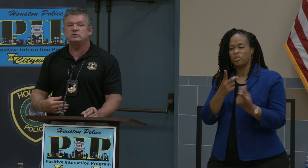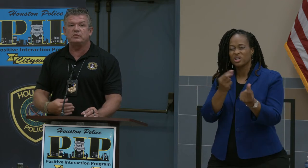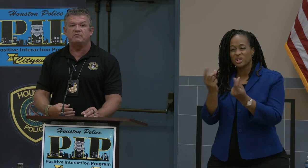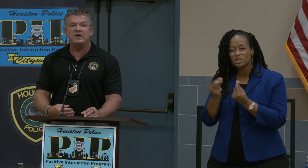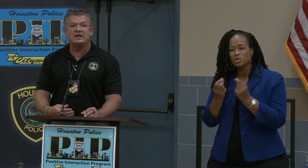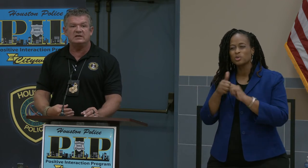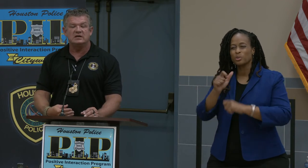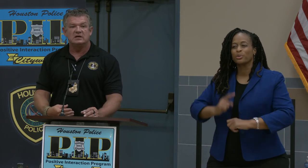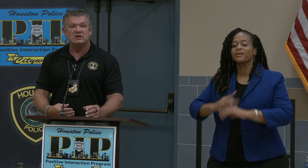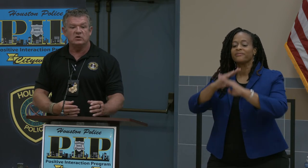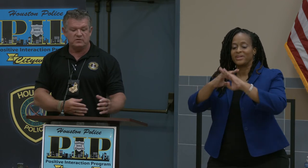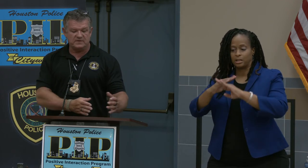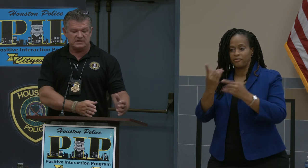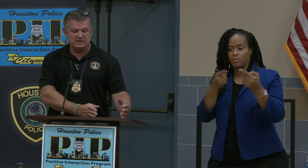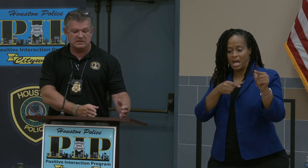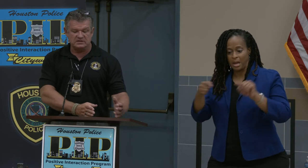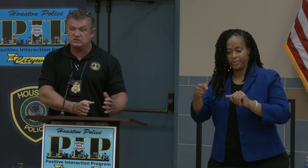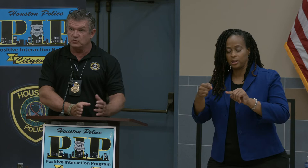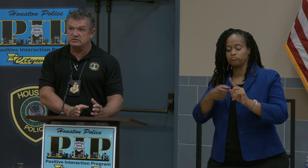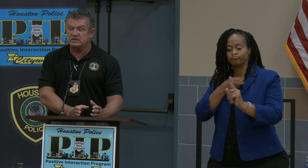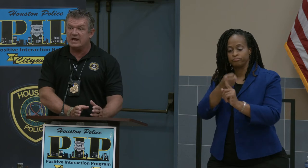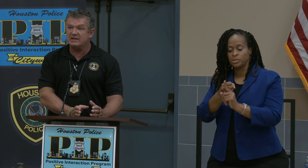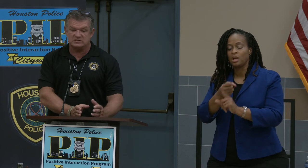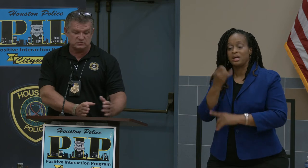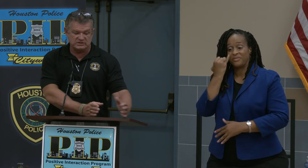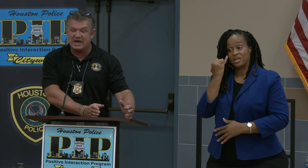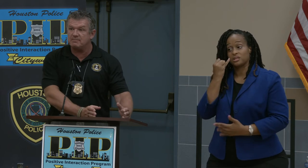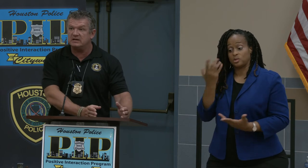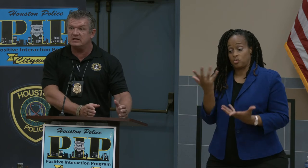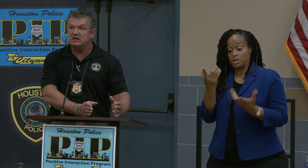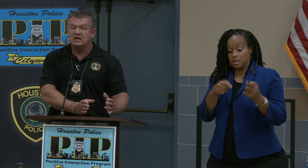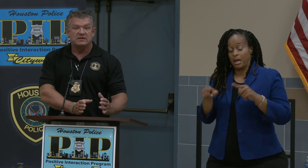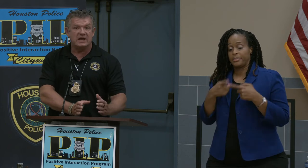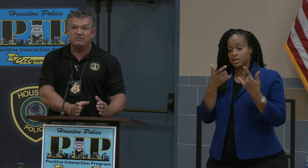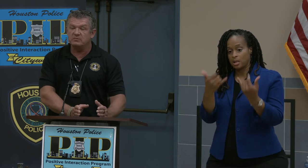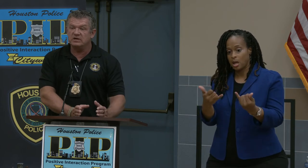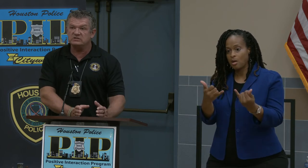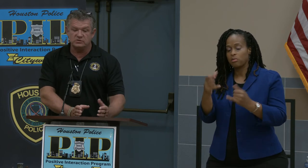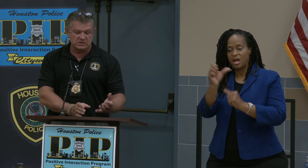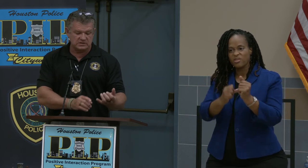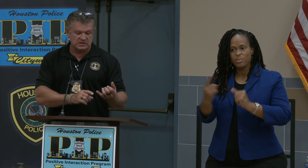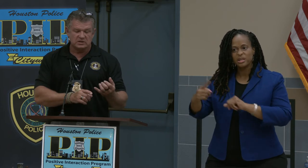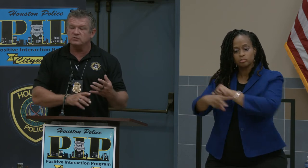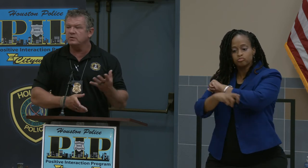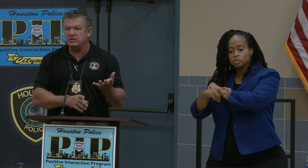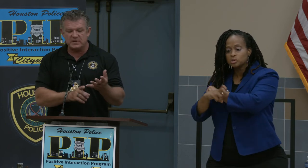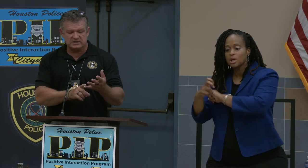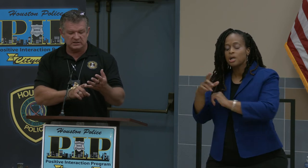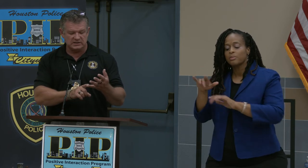prevent -- this is what's happening. Everybody is doing it. So let me go back to the list.